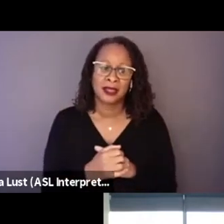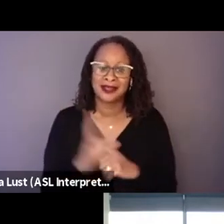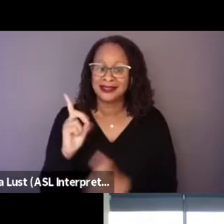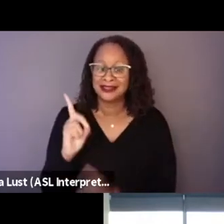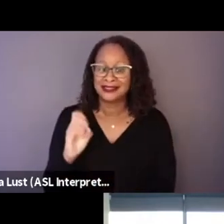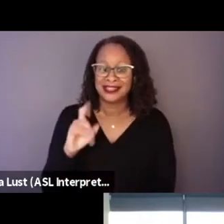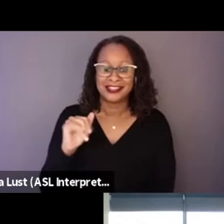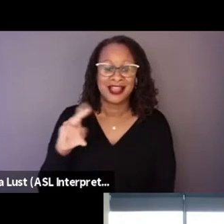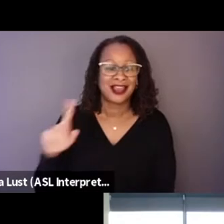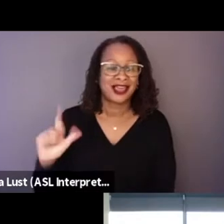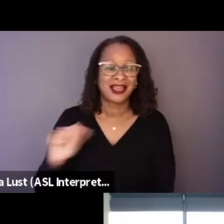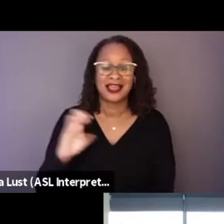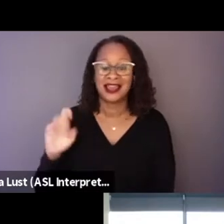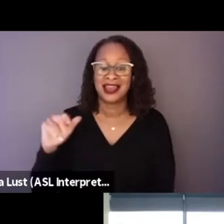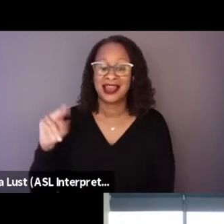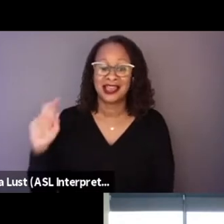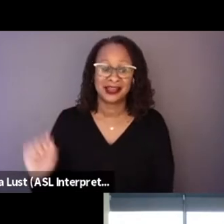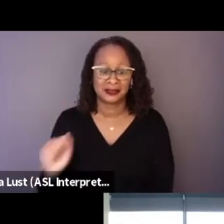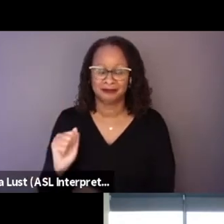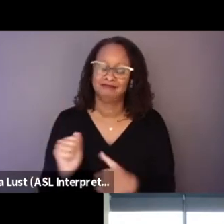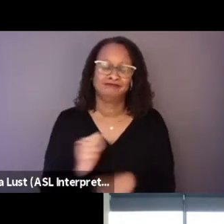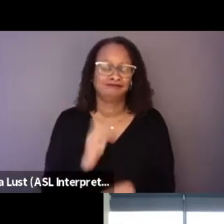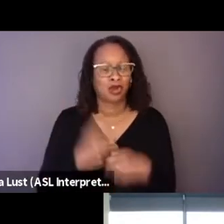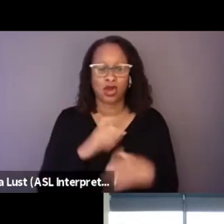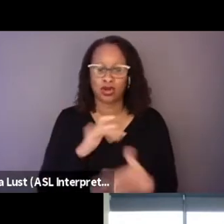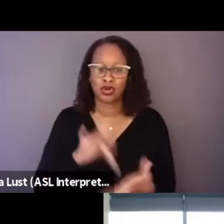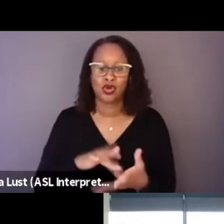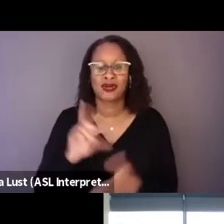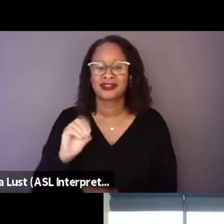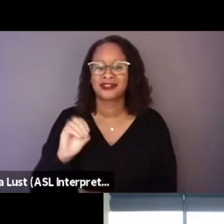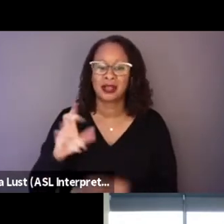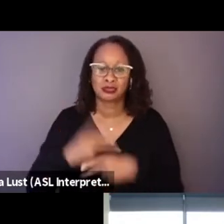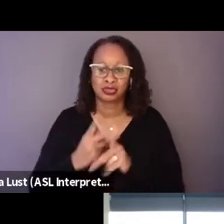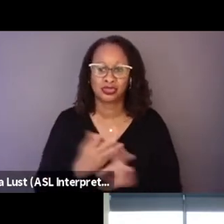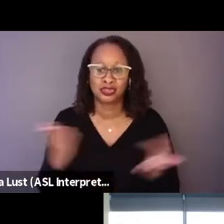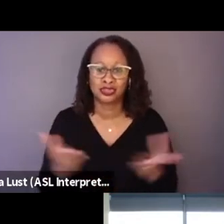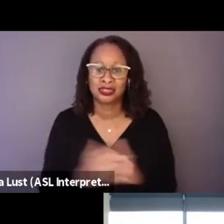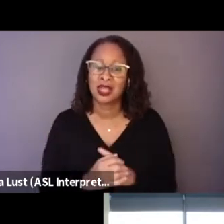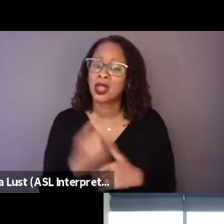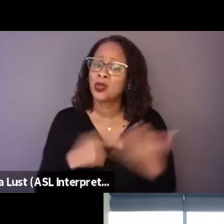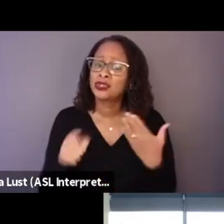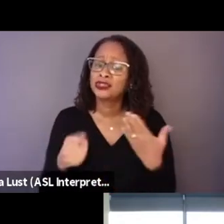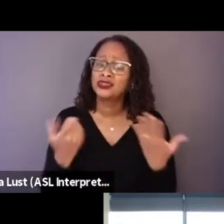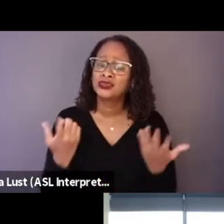as the hardcore documentary producers here, what did you make of Alonso